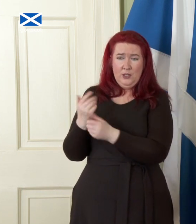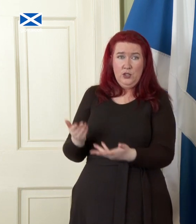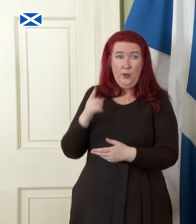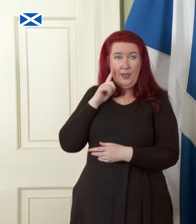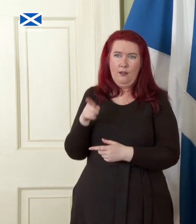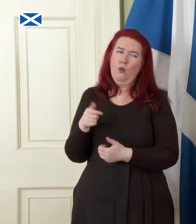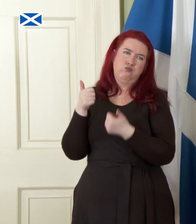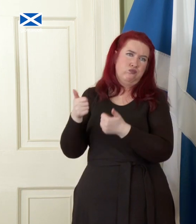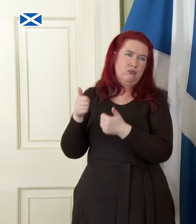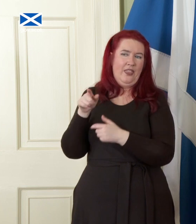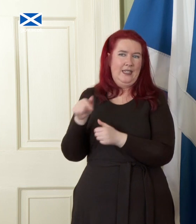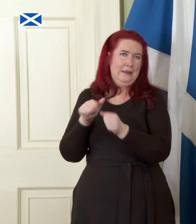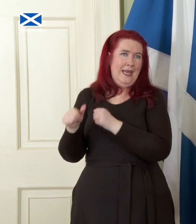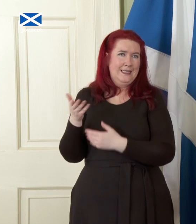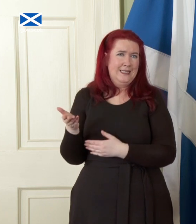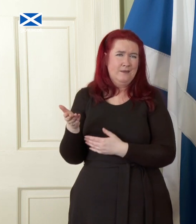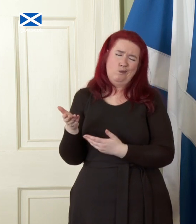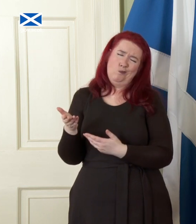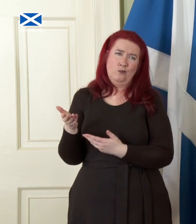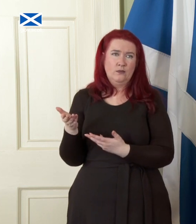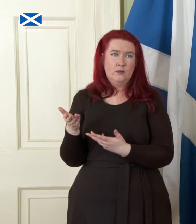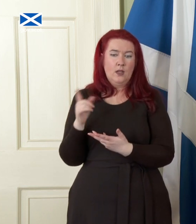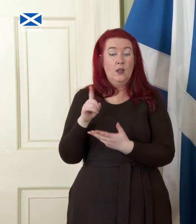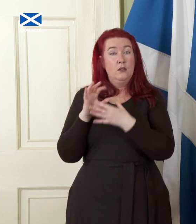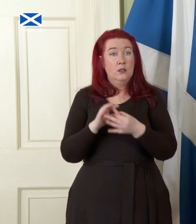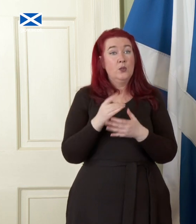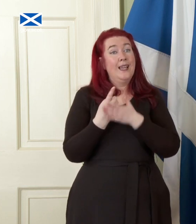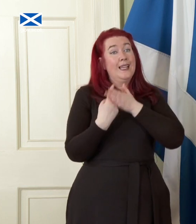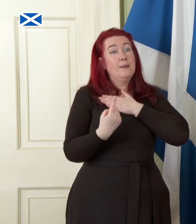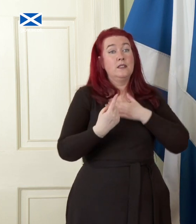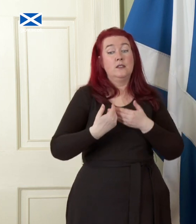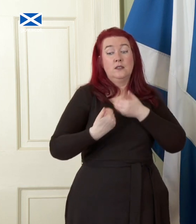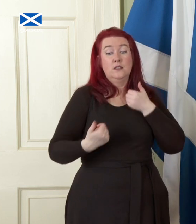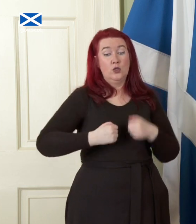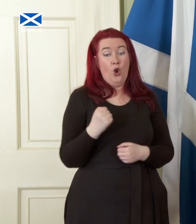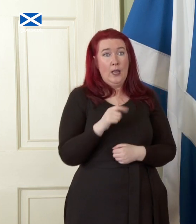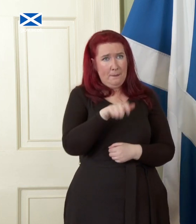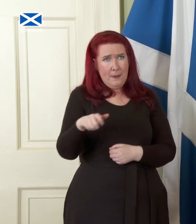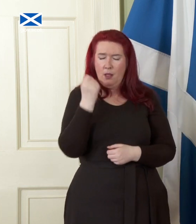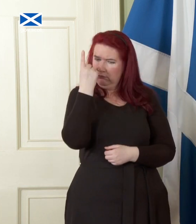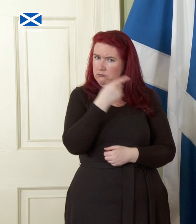good as it gets. But in relation to an independent Scotland, people want to know, indeed people have